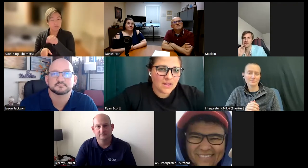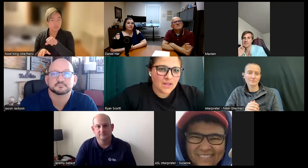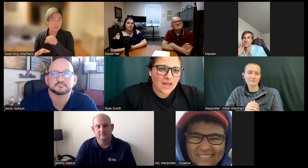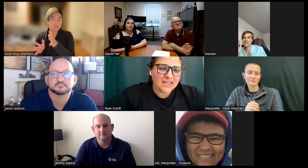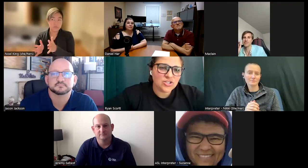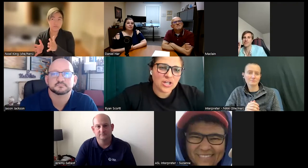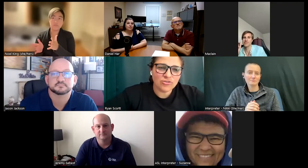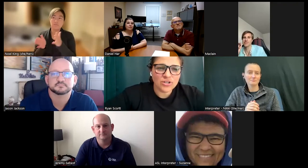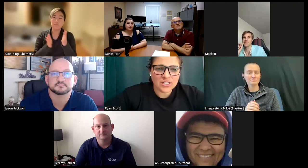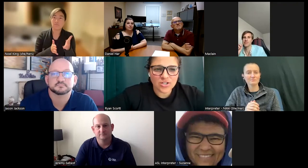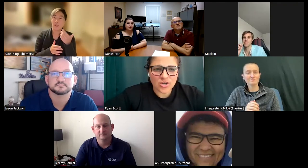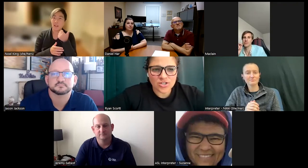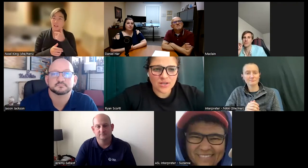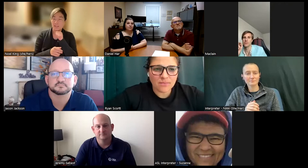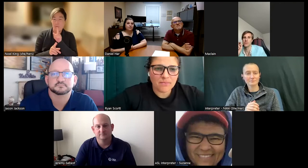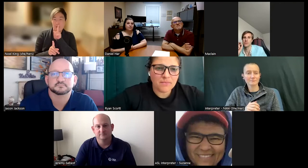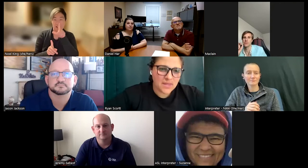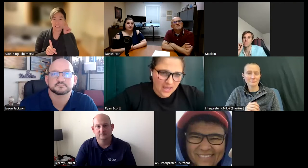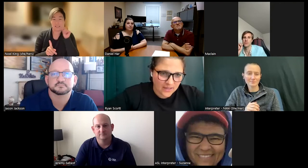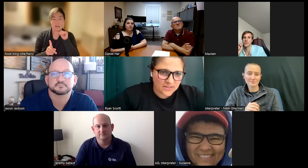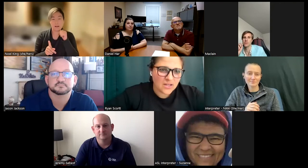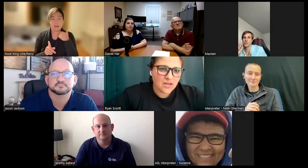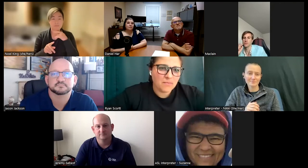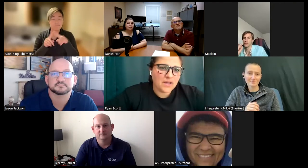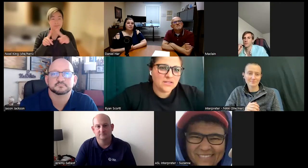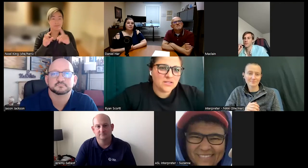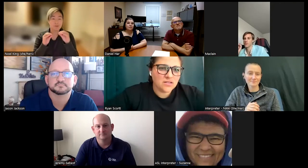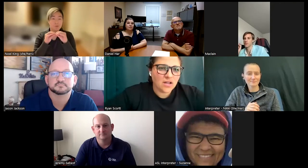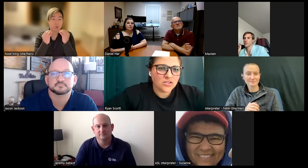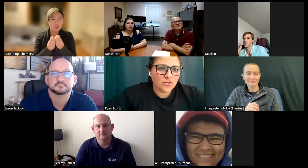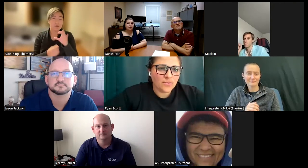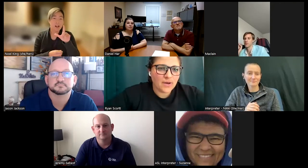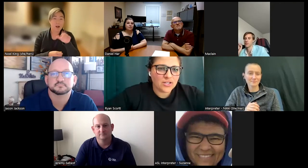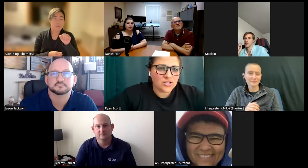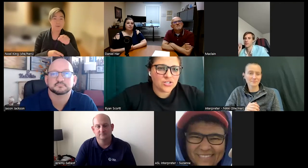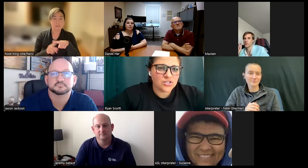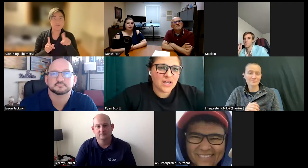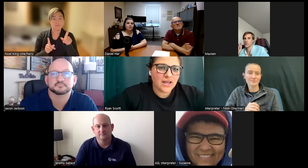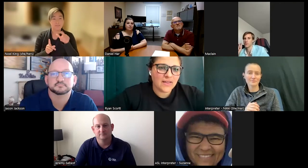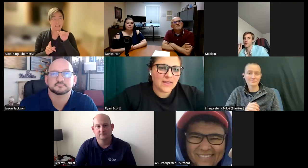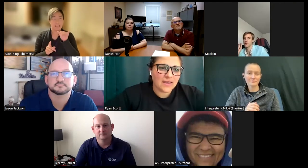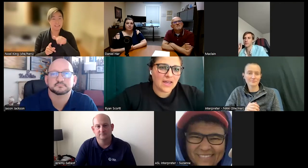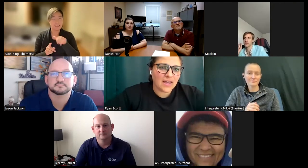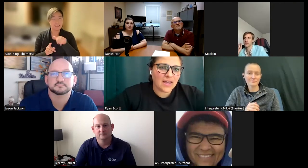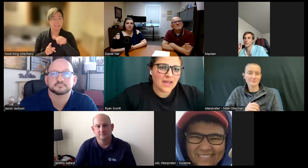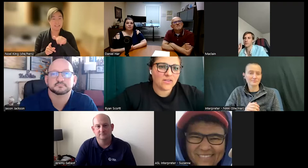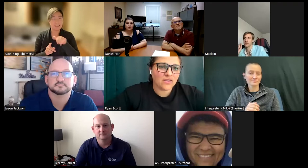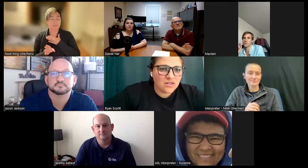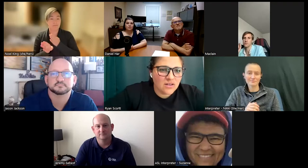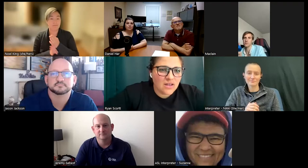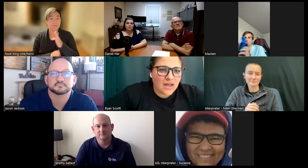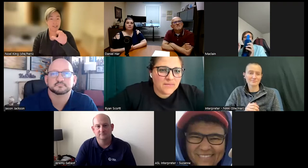I guess General internship yes but not so much like at the organization I mean